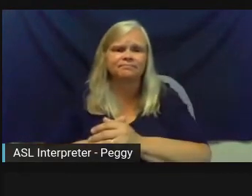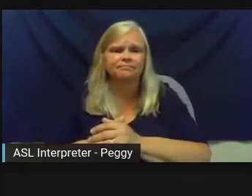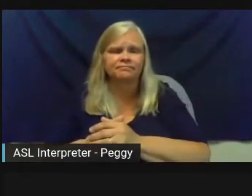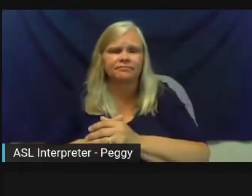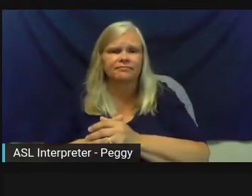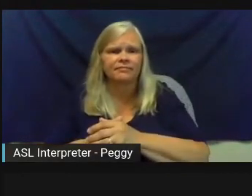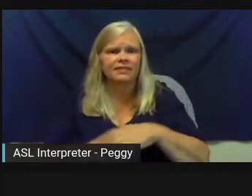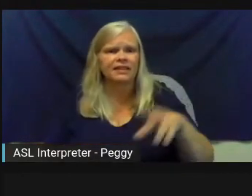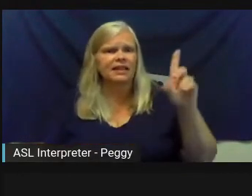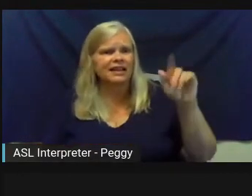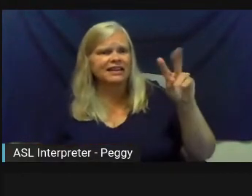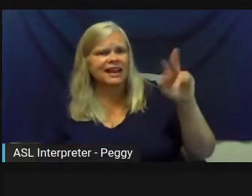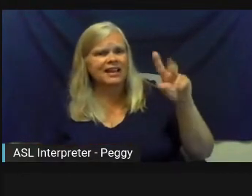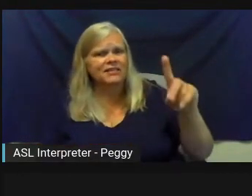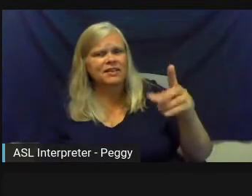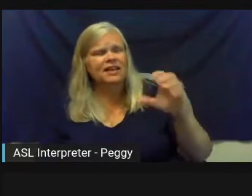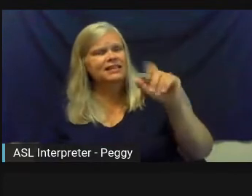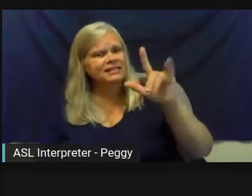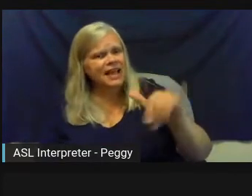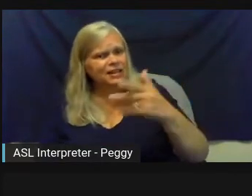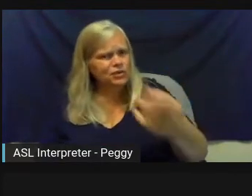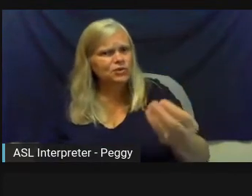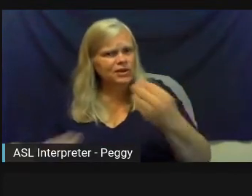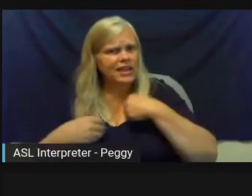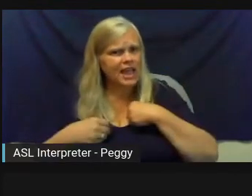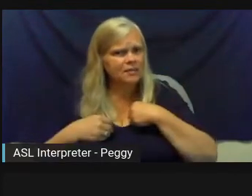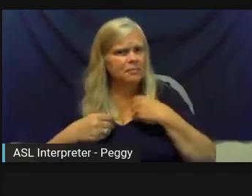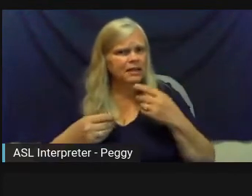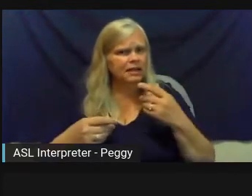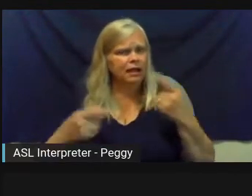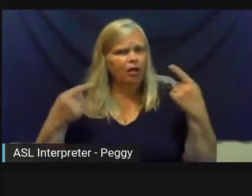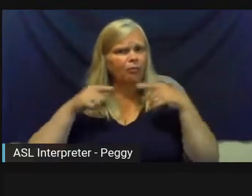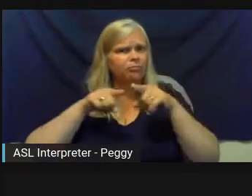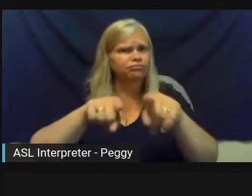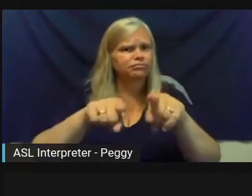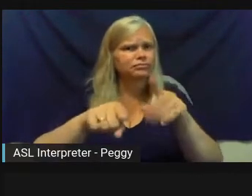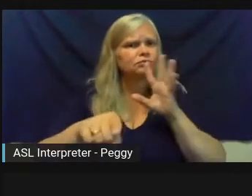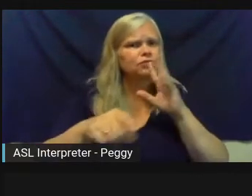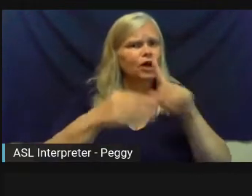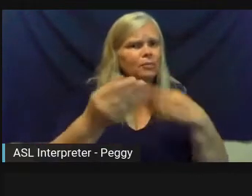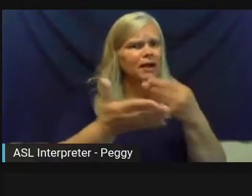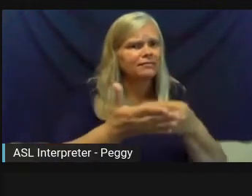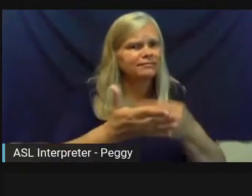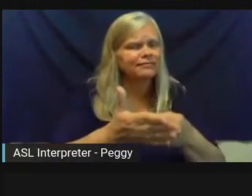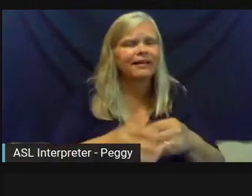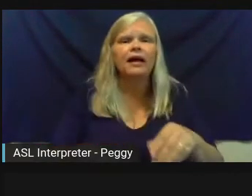handed me the perfect segue to talk about funding more. But before we do, we have a couple more great